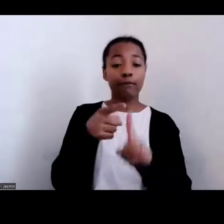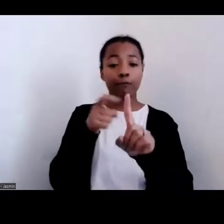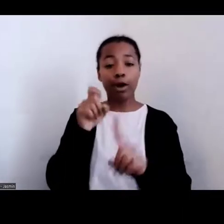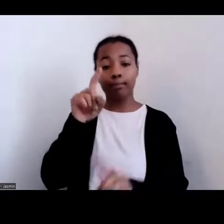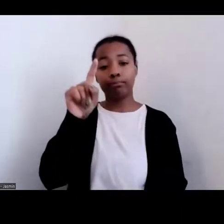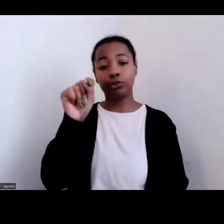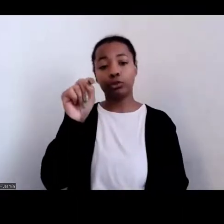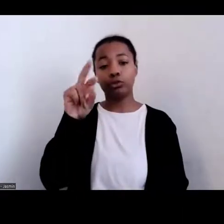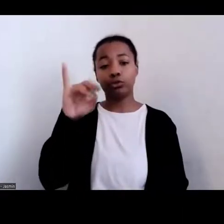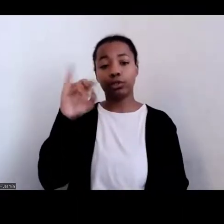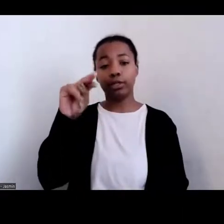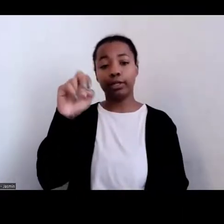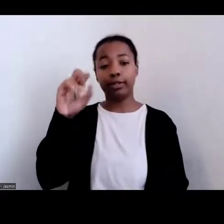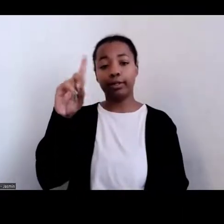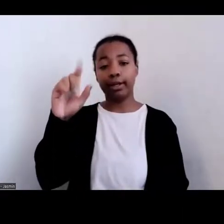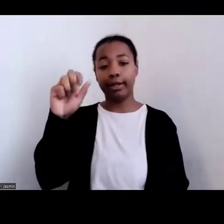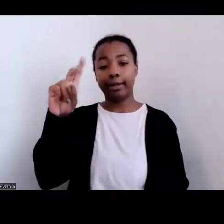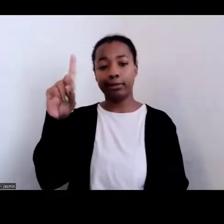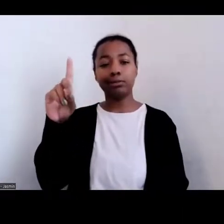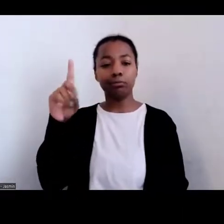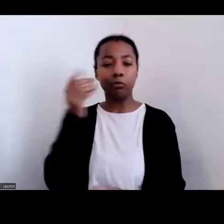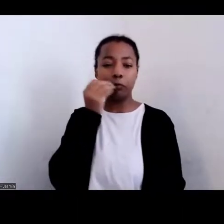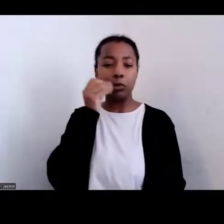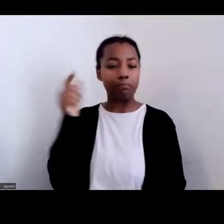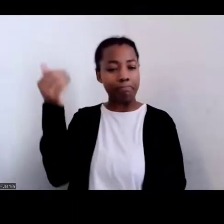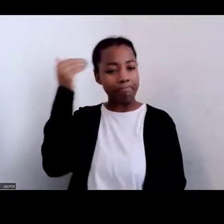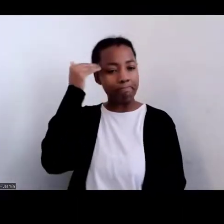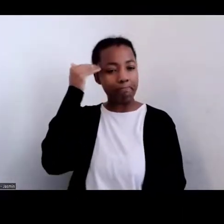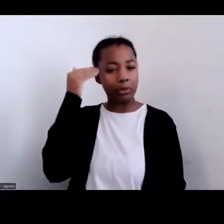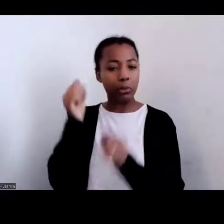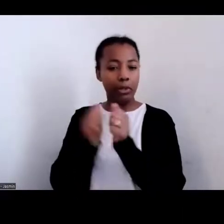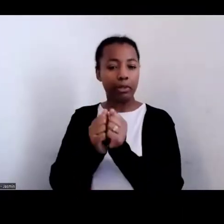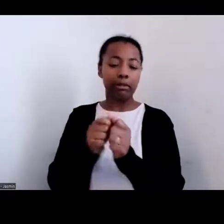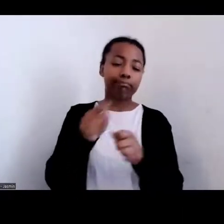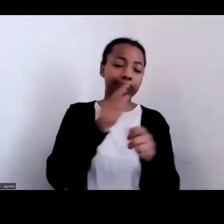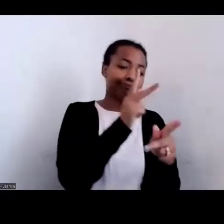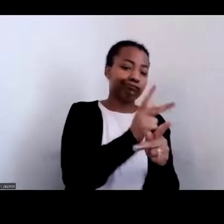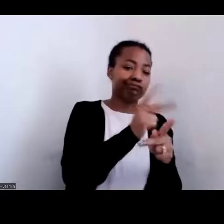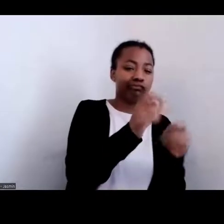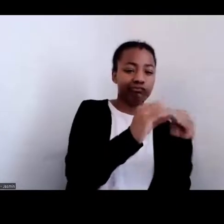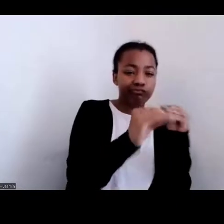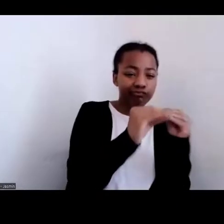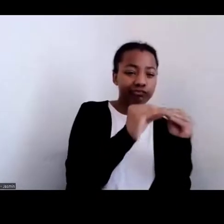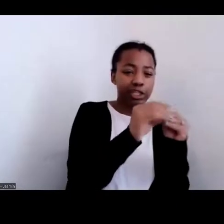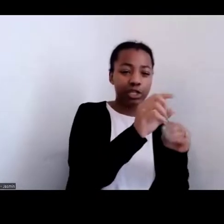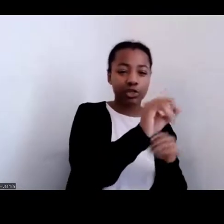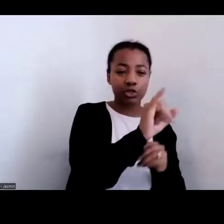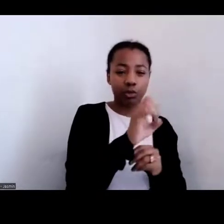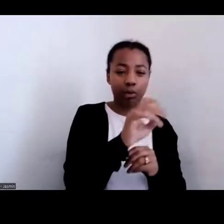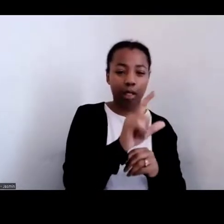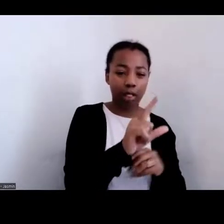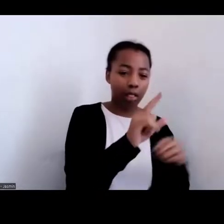He said, "Well, by the time I got the soil to how I needed it to be, the temperature and the climate had changed," and so the